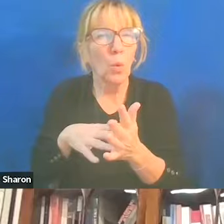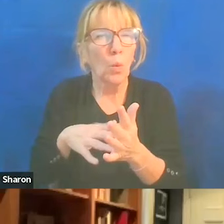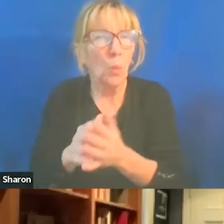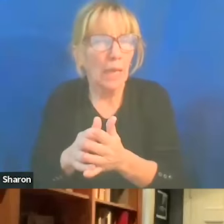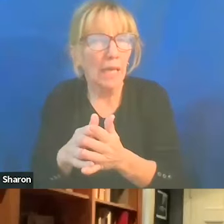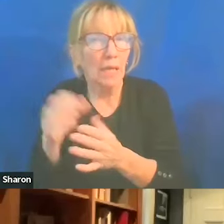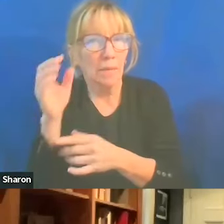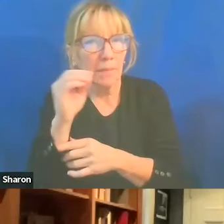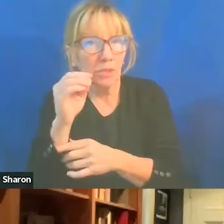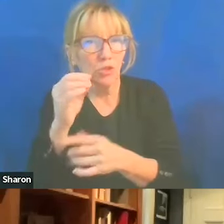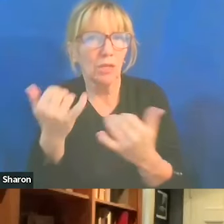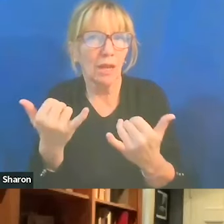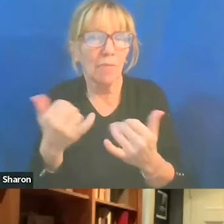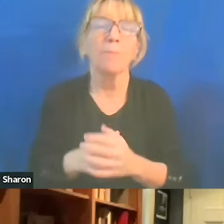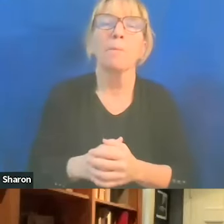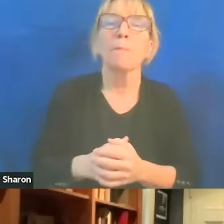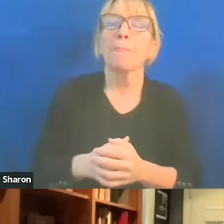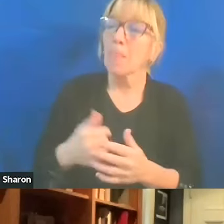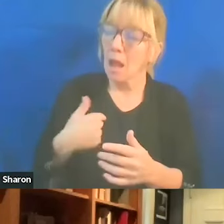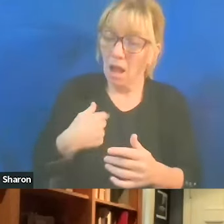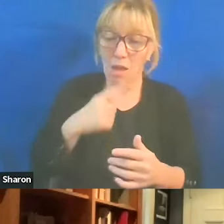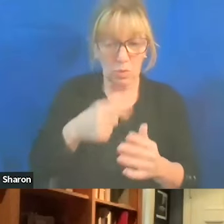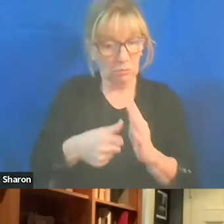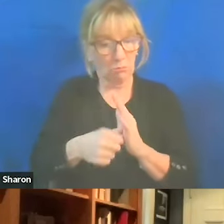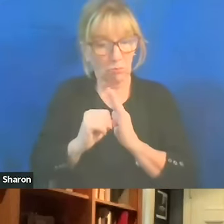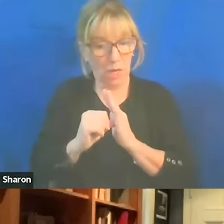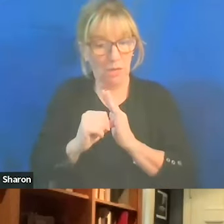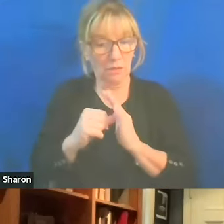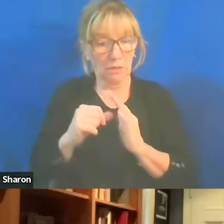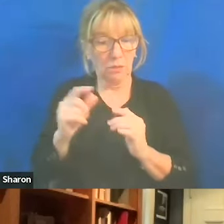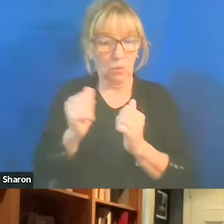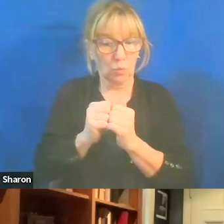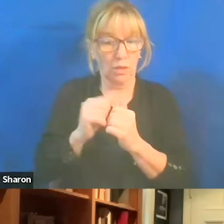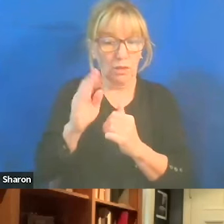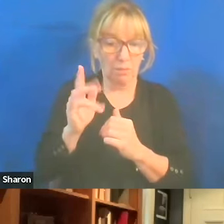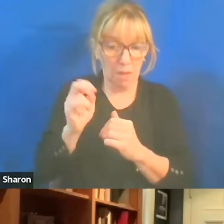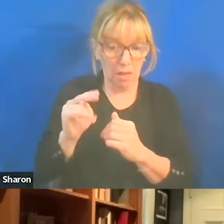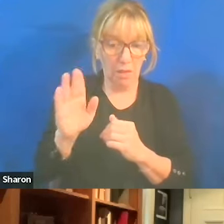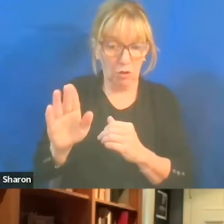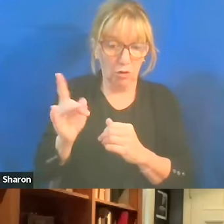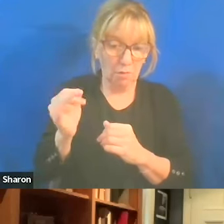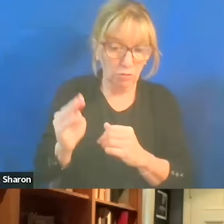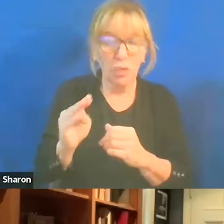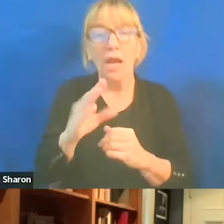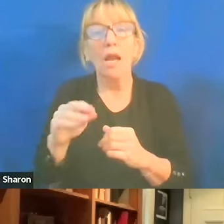Well, I was impressed where the Biden administration, some other foreign leaders too,